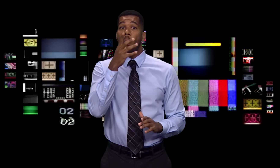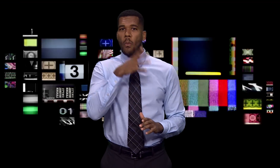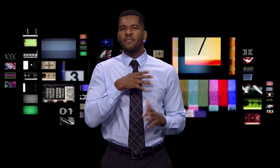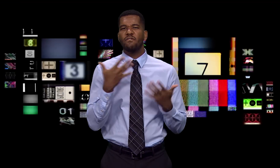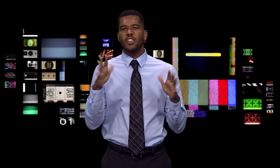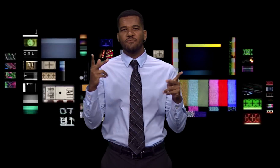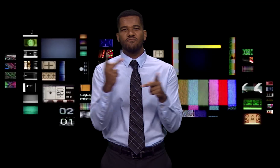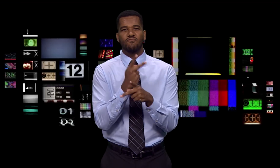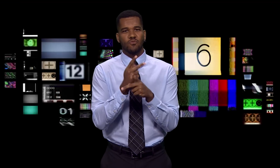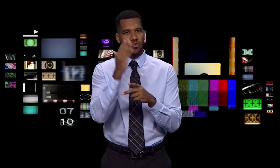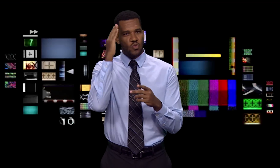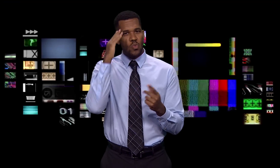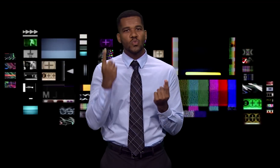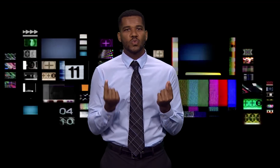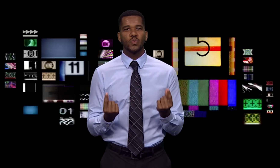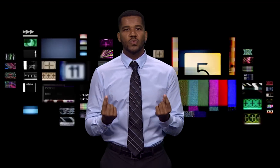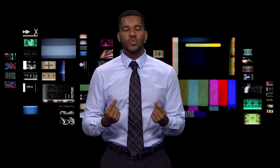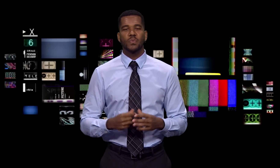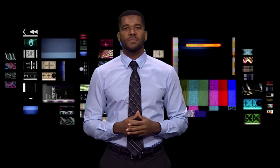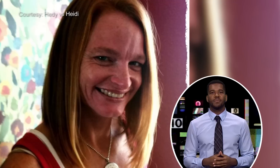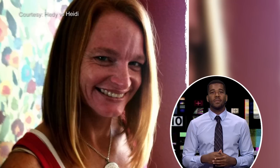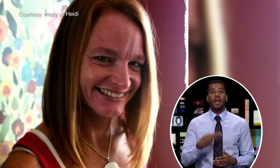figured out exactly how to do that!